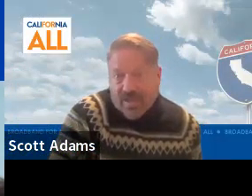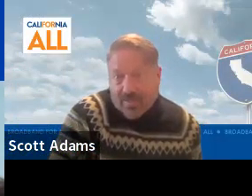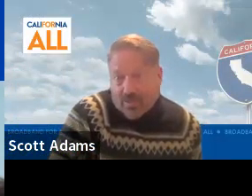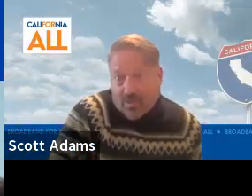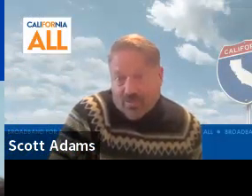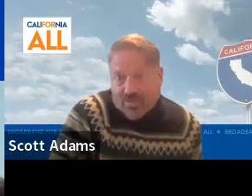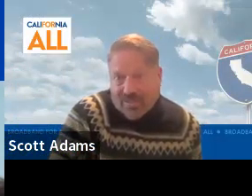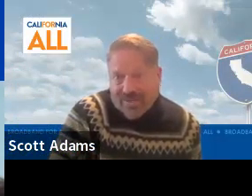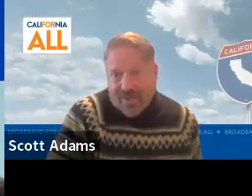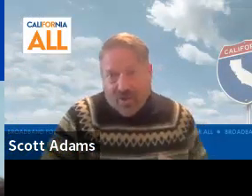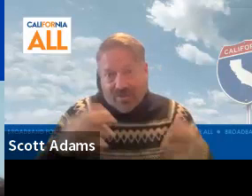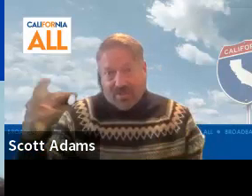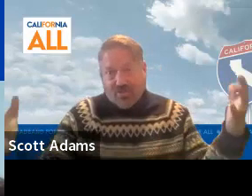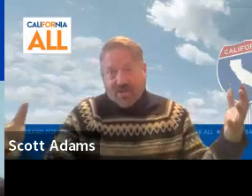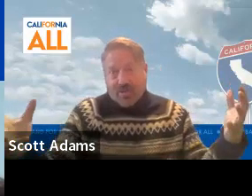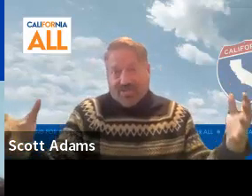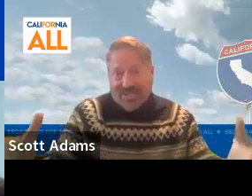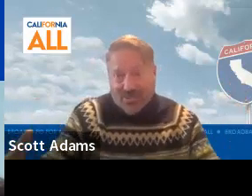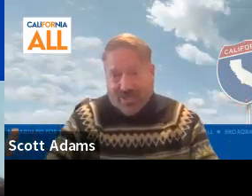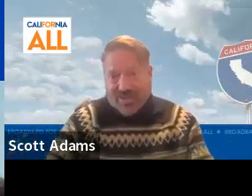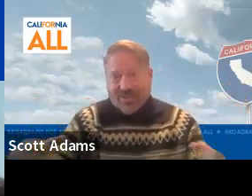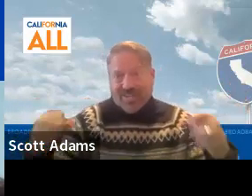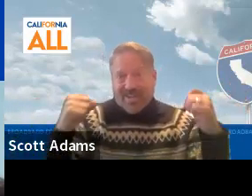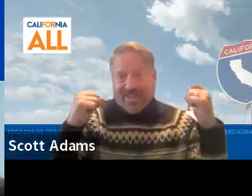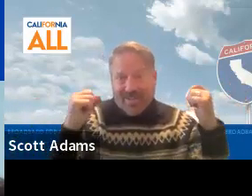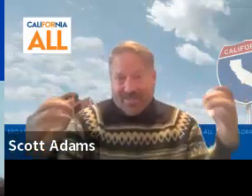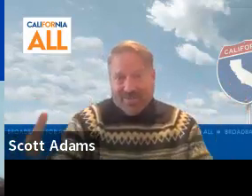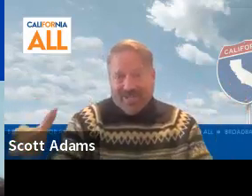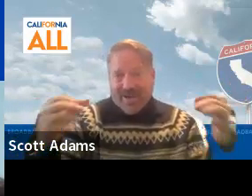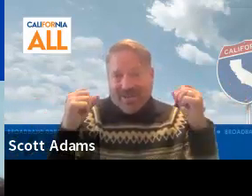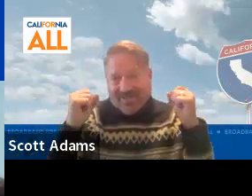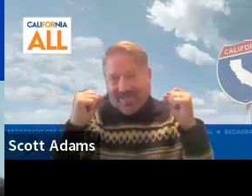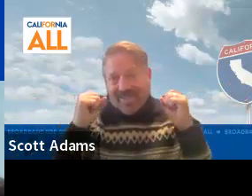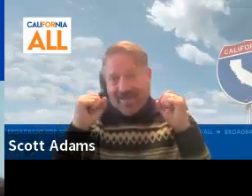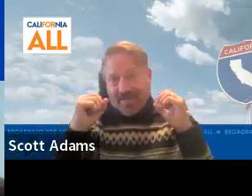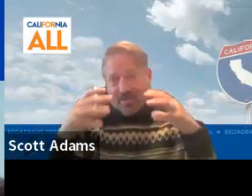mapping tool for like all of these great organizations that are here today to fill it out and like,